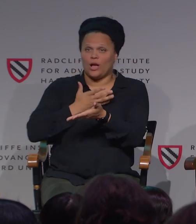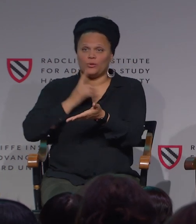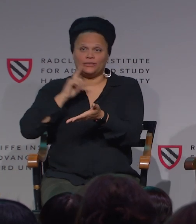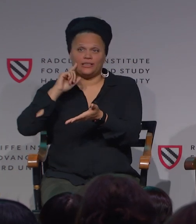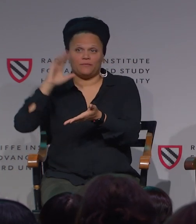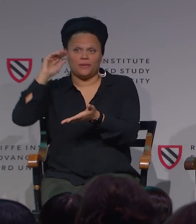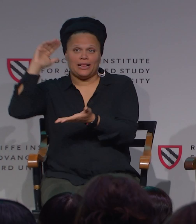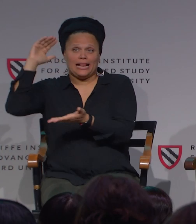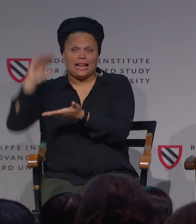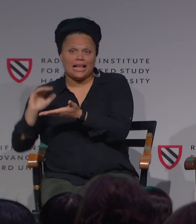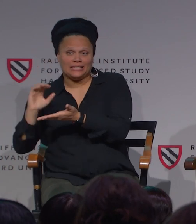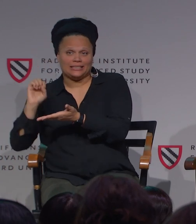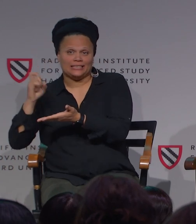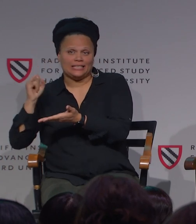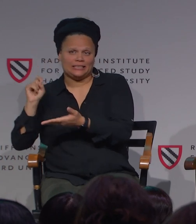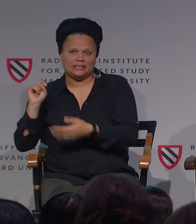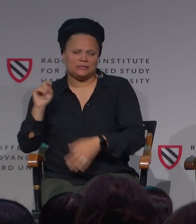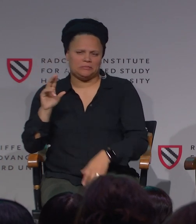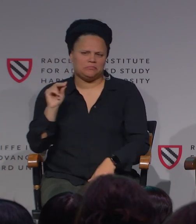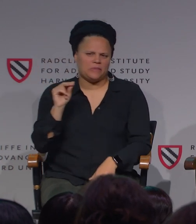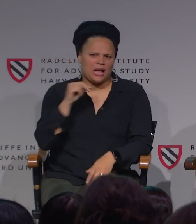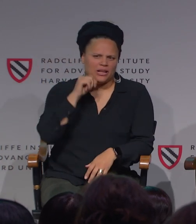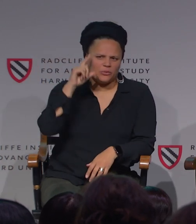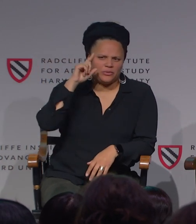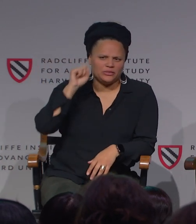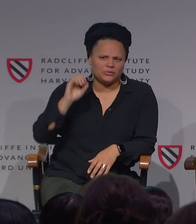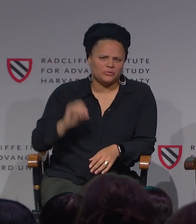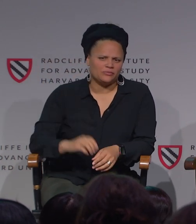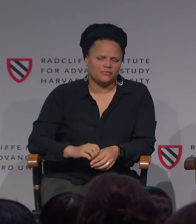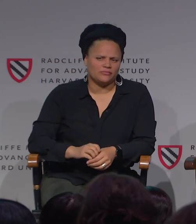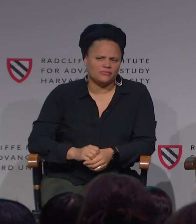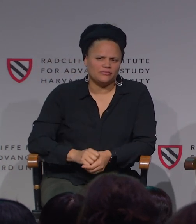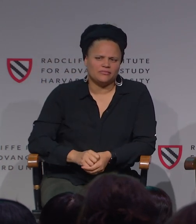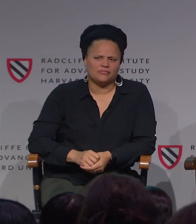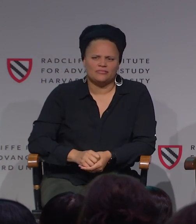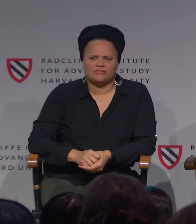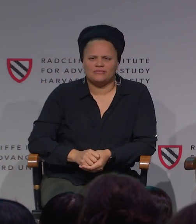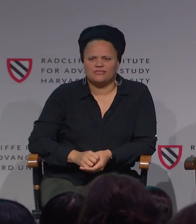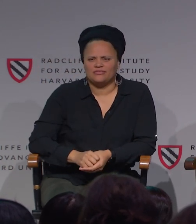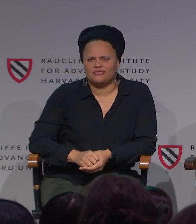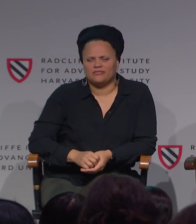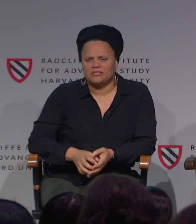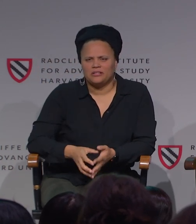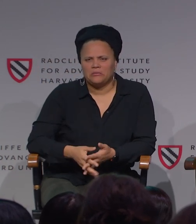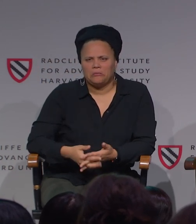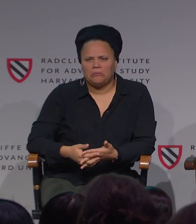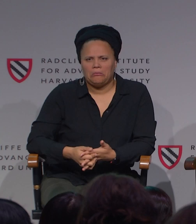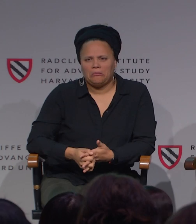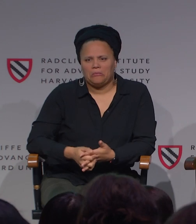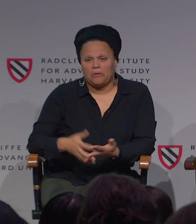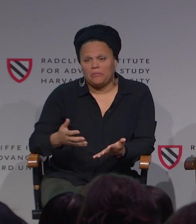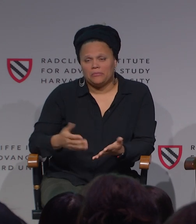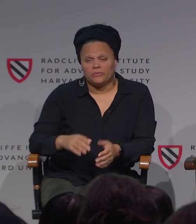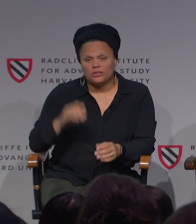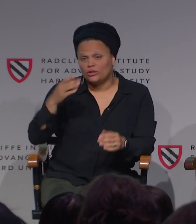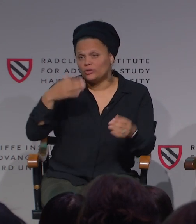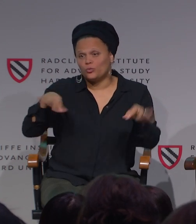whether that is impacted in that dynamic. Because the person is female, or identifies as female, and is Caucasian.